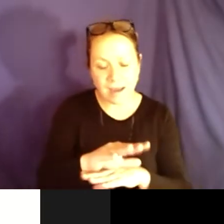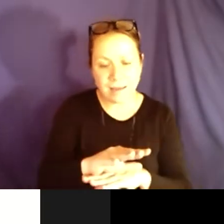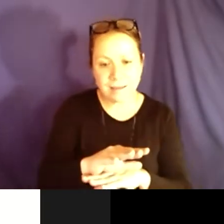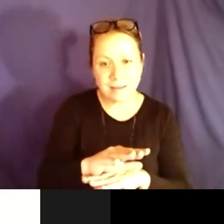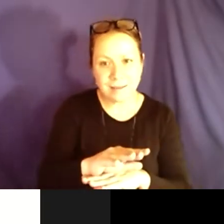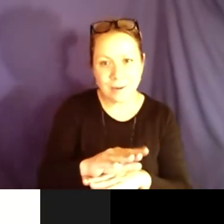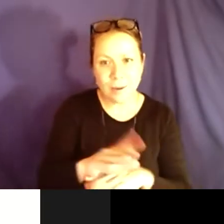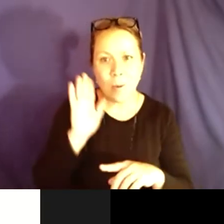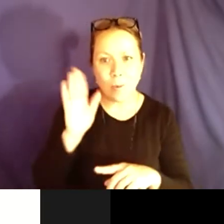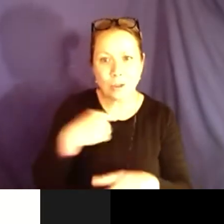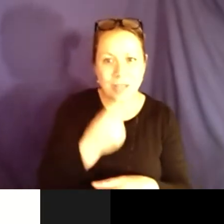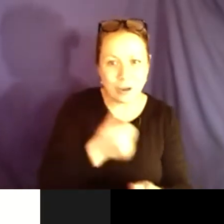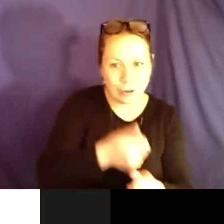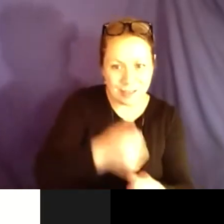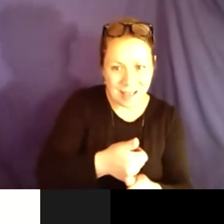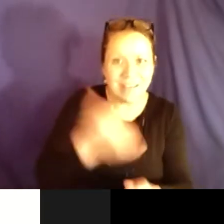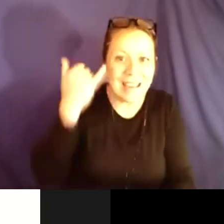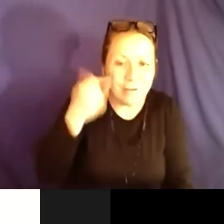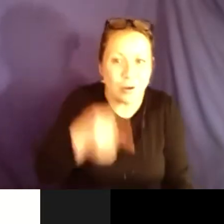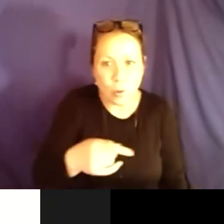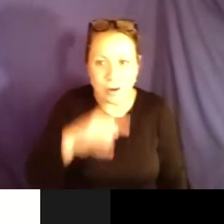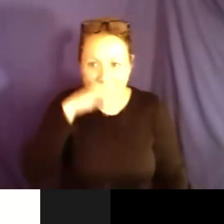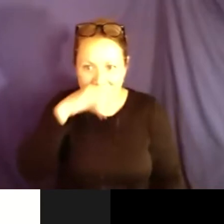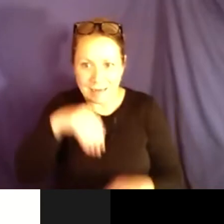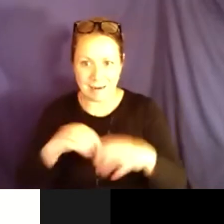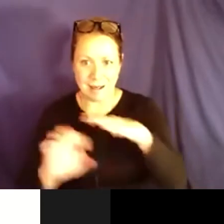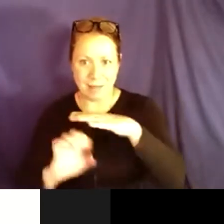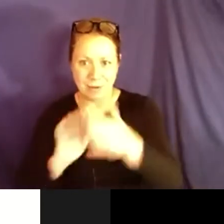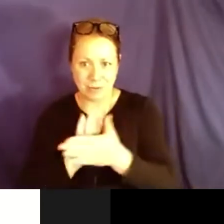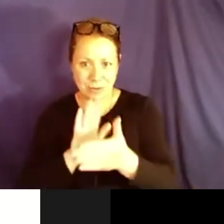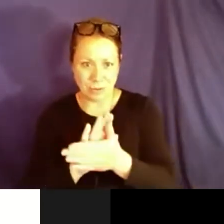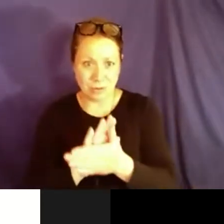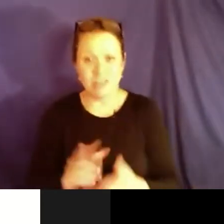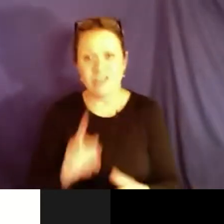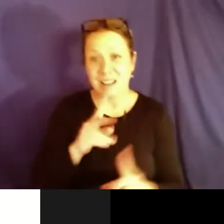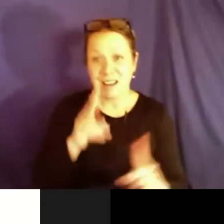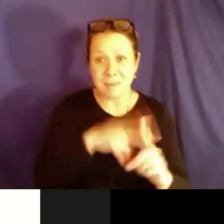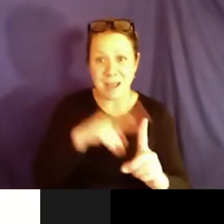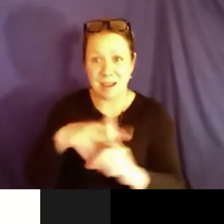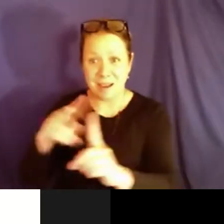question, about what advice w ould you give to yourself as a